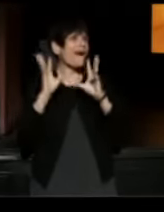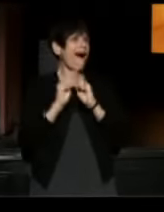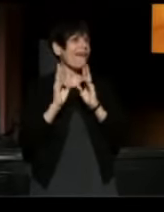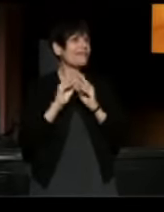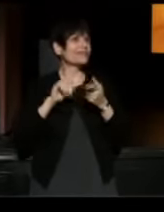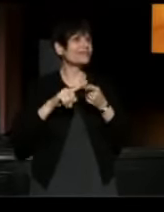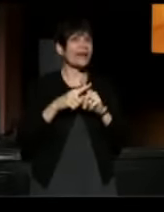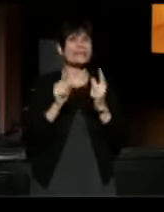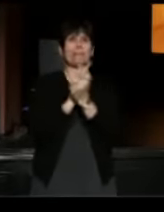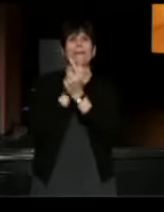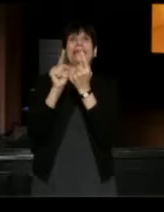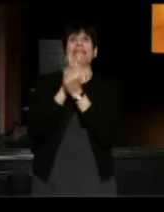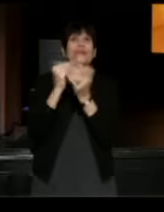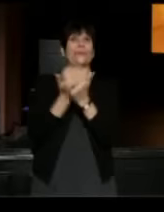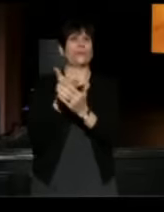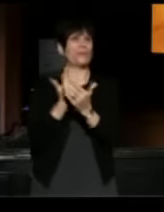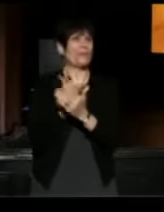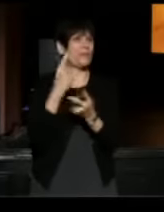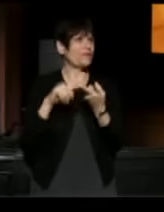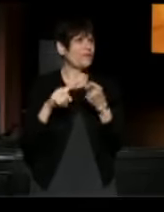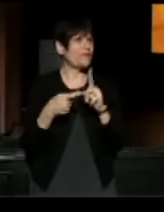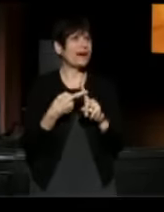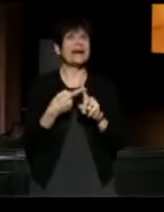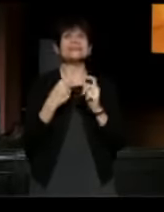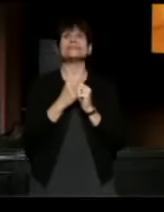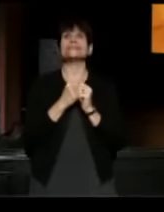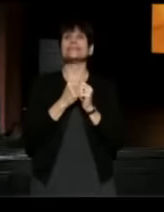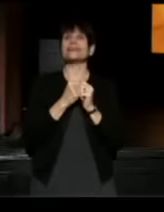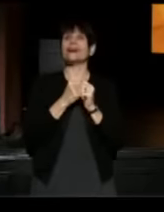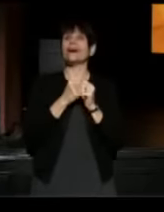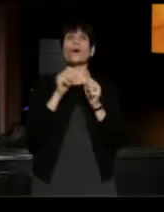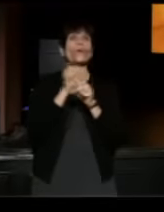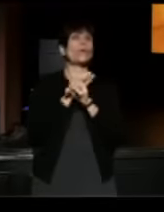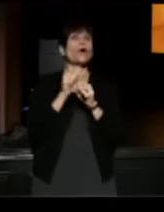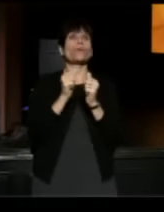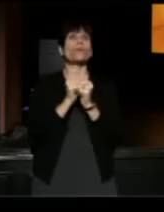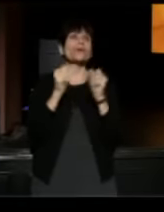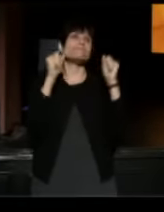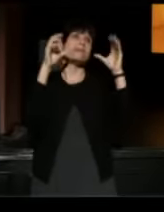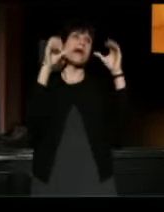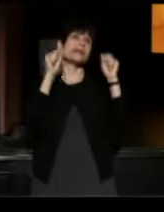Also it's a joy to work with such an amazing, amazing team at TCG.